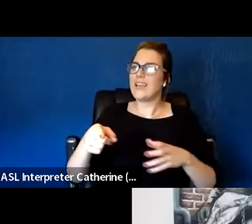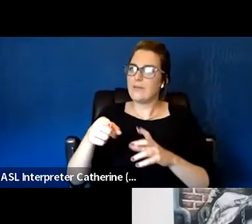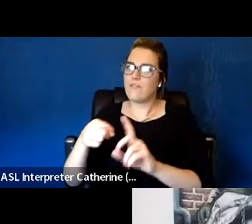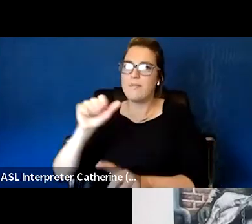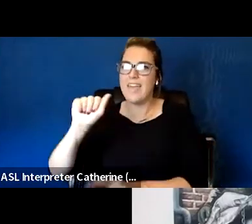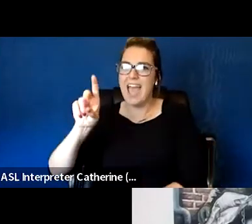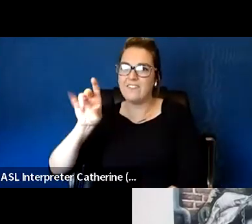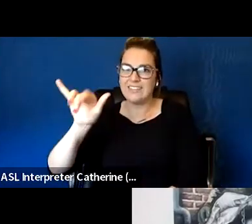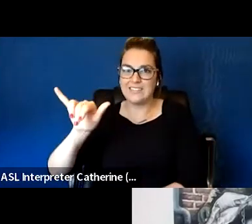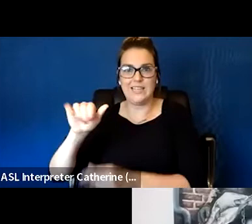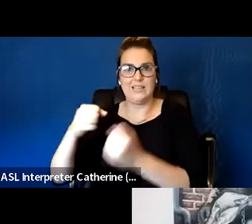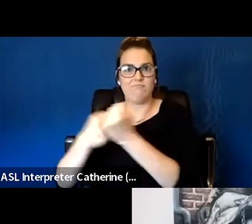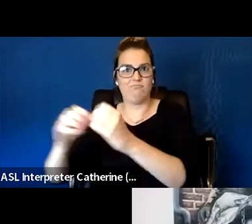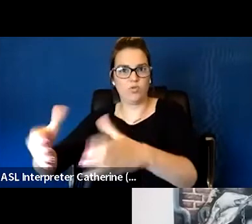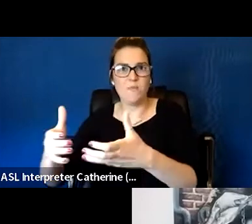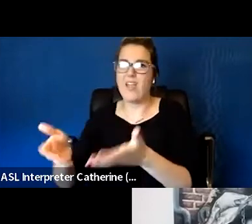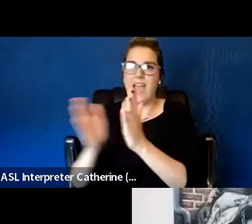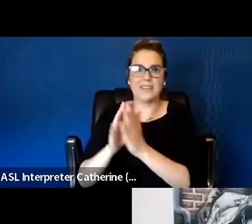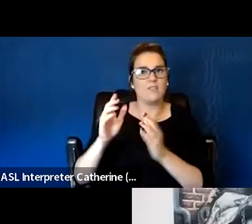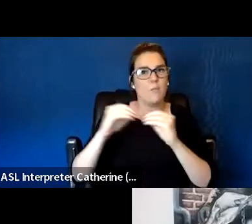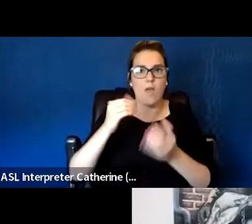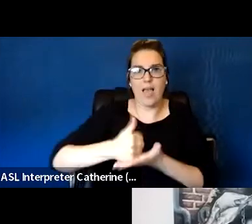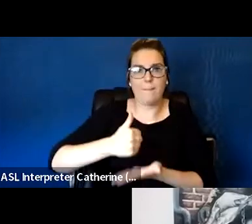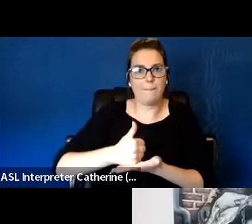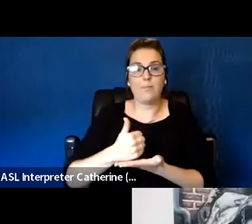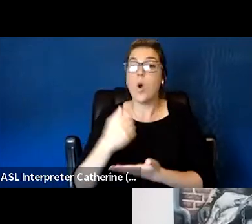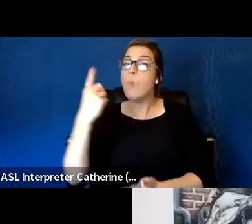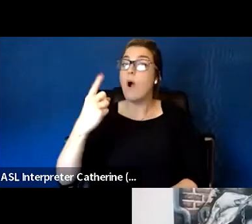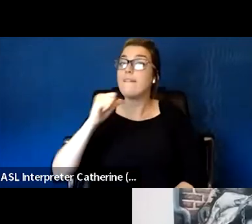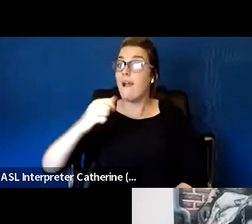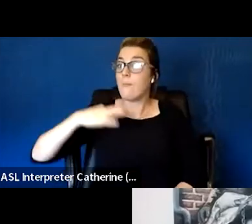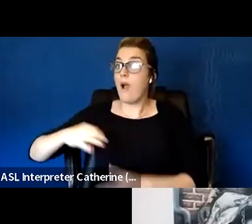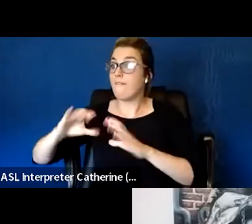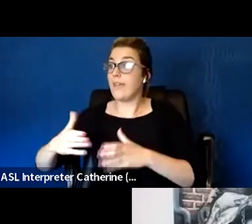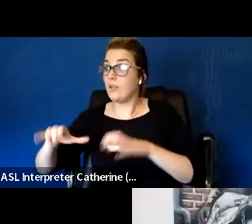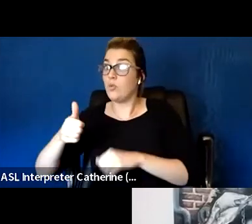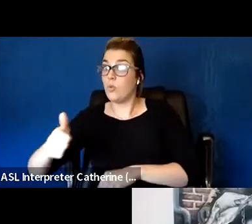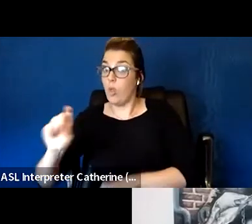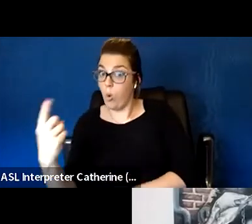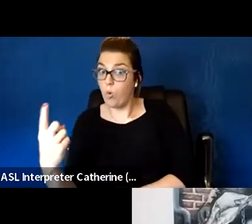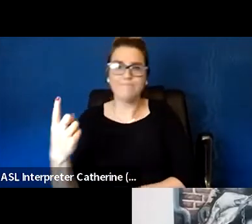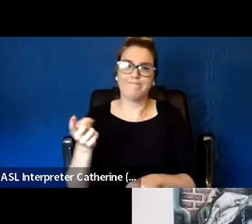that this isn't an alone problem for a single nonprofit to do, but something we need to do together